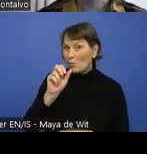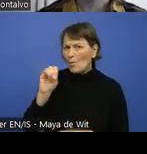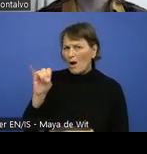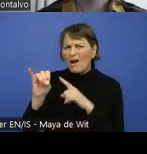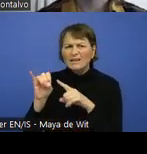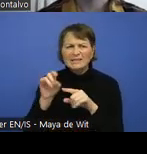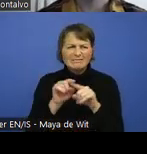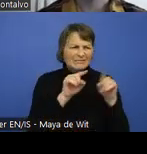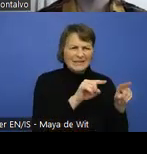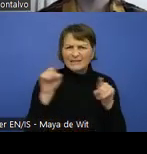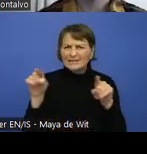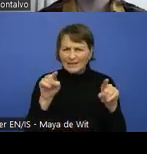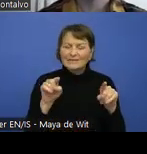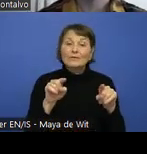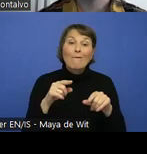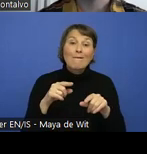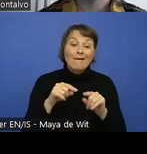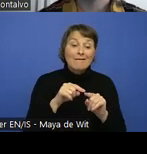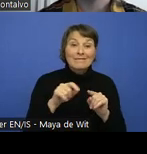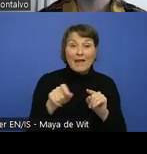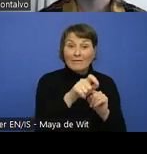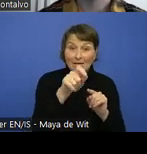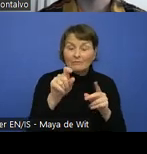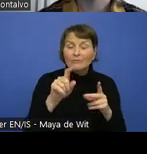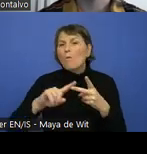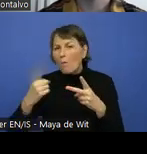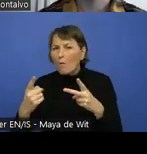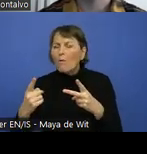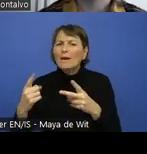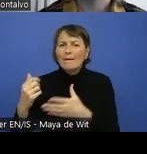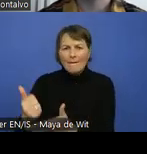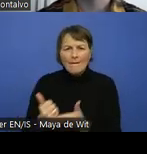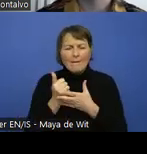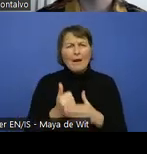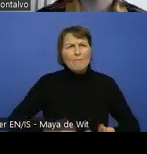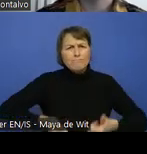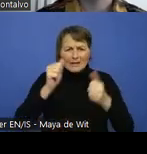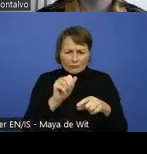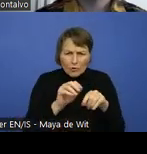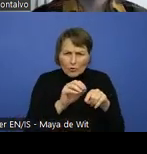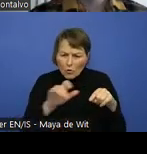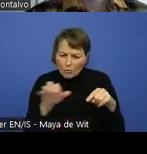Once again gives coding strategies as to how this should be coded.